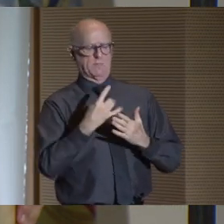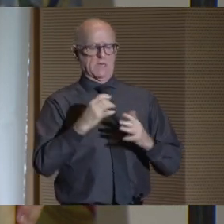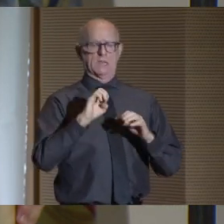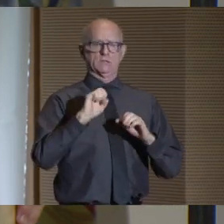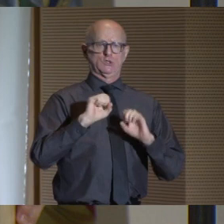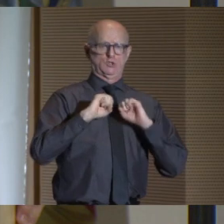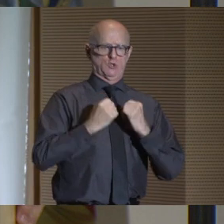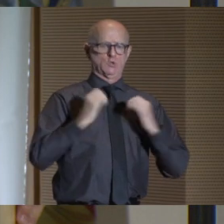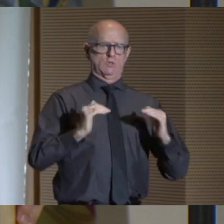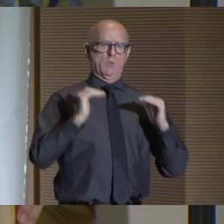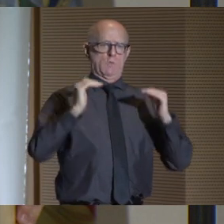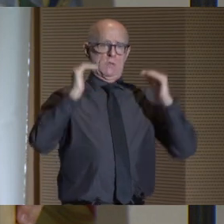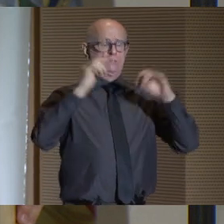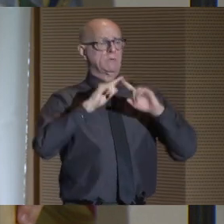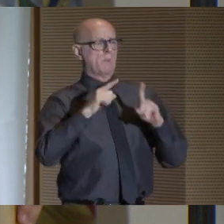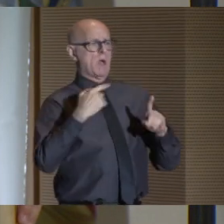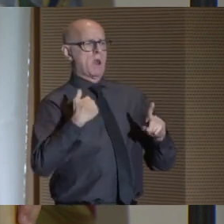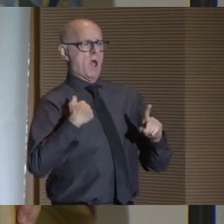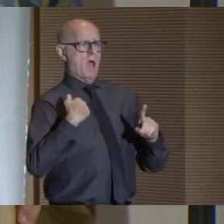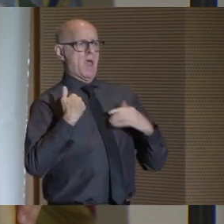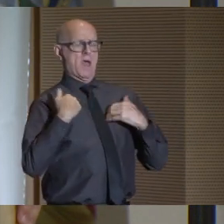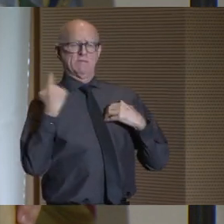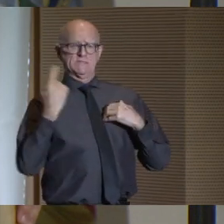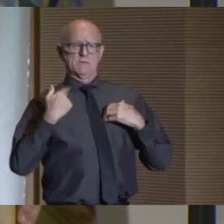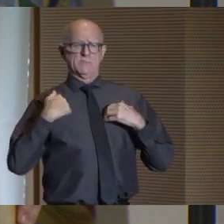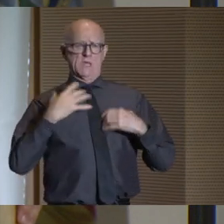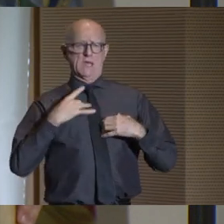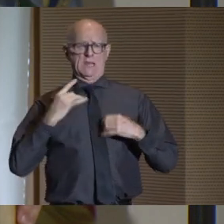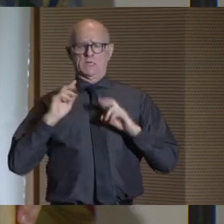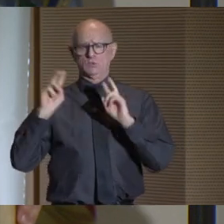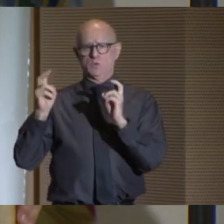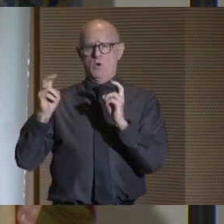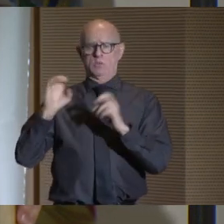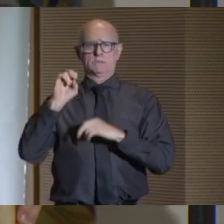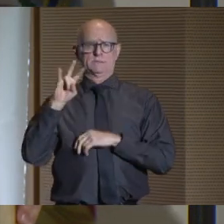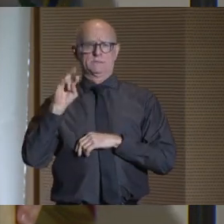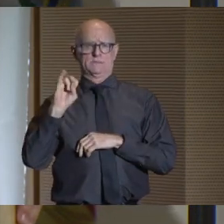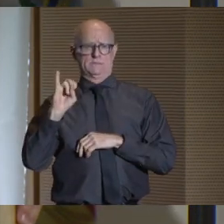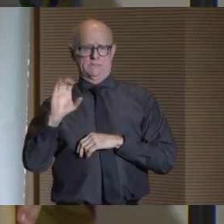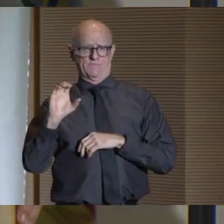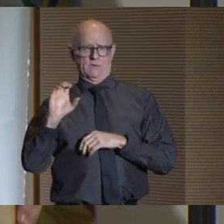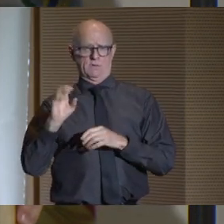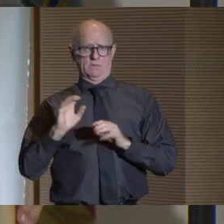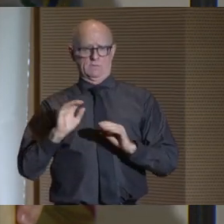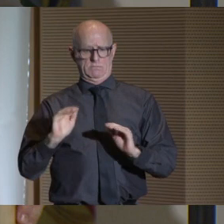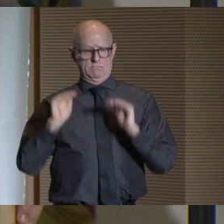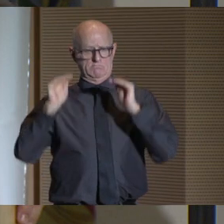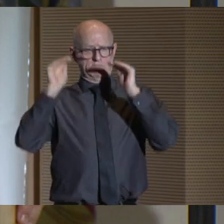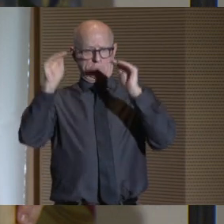but there's something that I like to call civic mobility. It's part of our job to turn out graduates